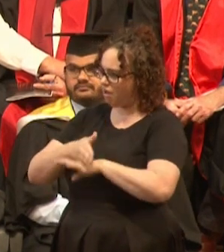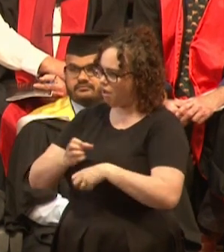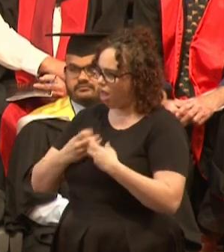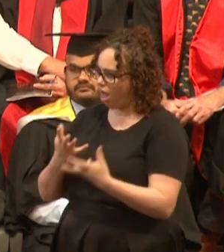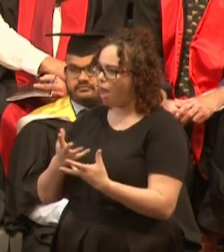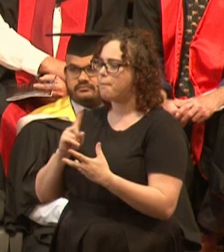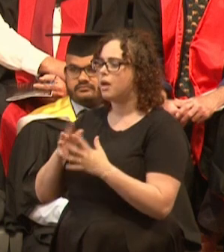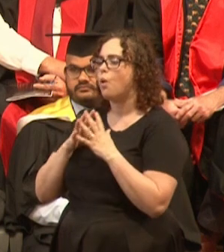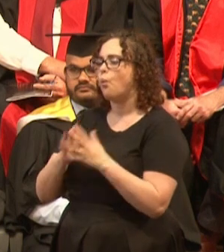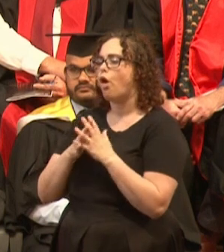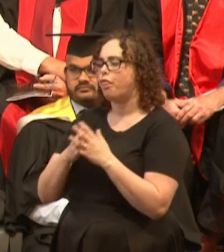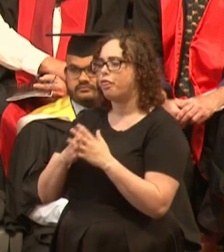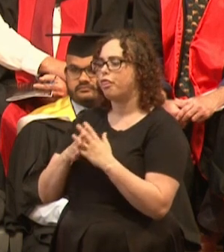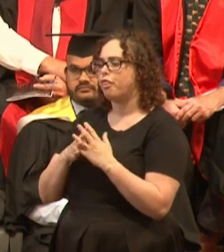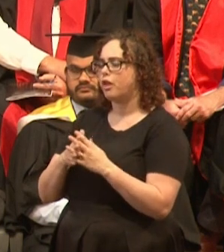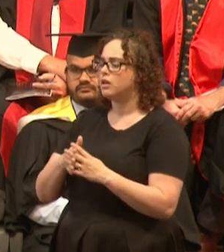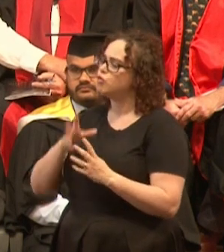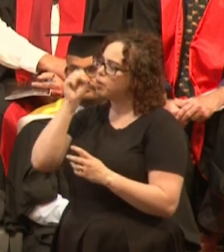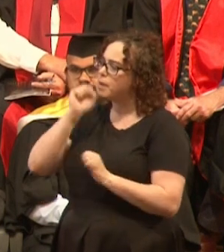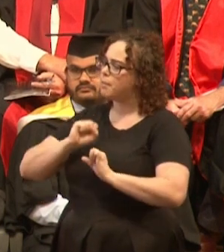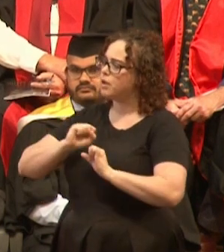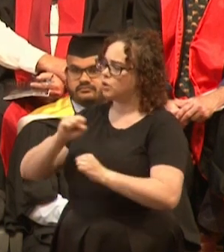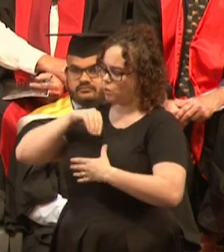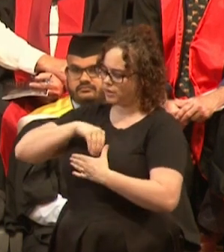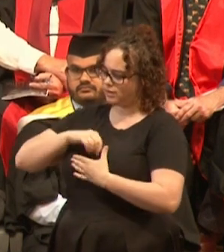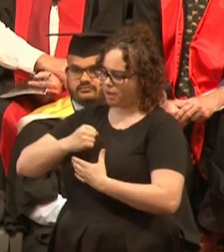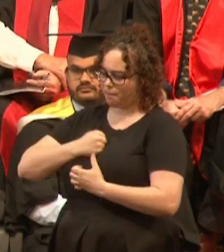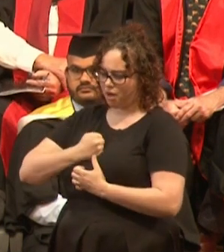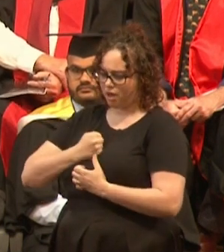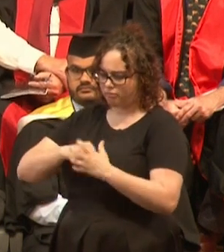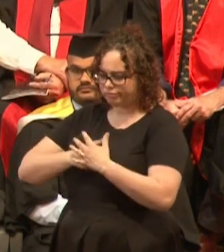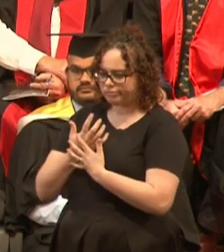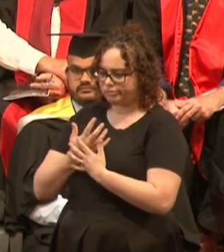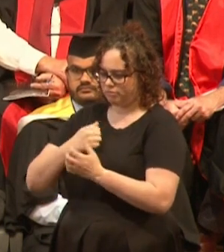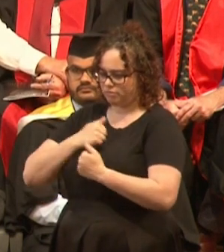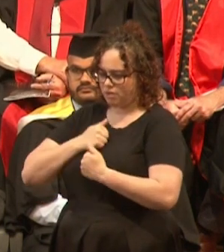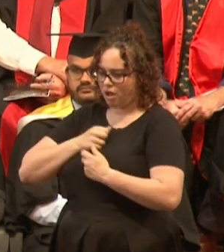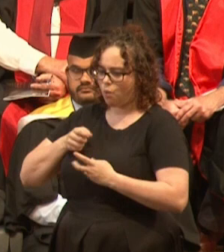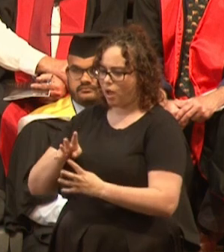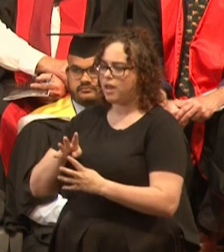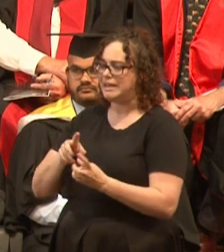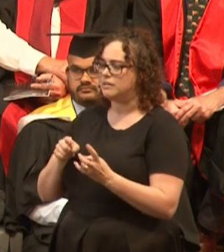Your authenticity and sincerity are your strongest force, and will show through in the end.